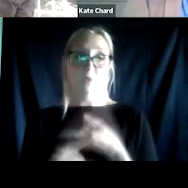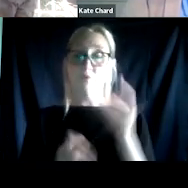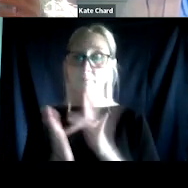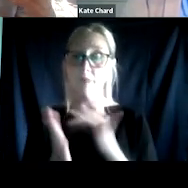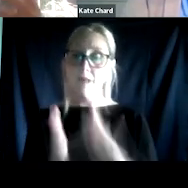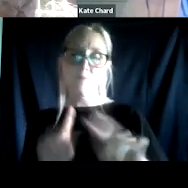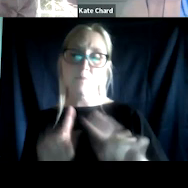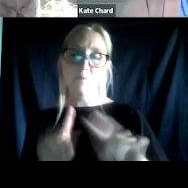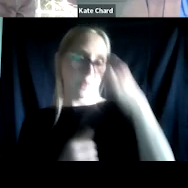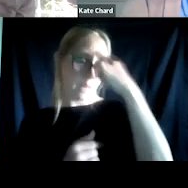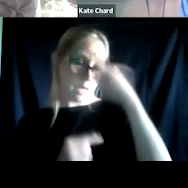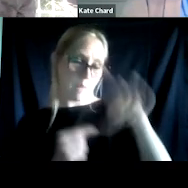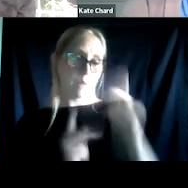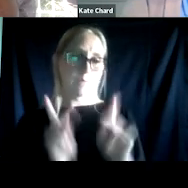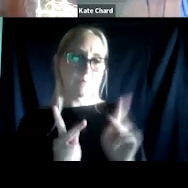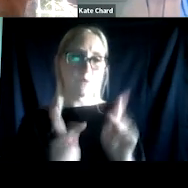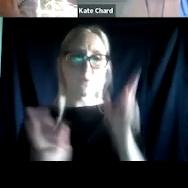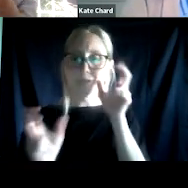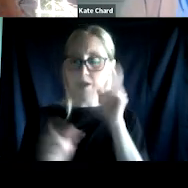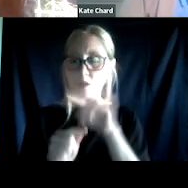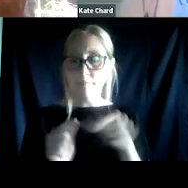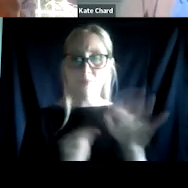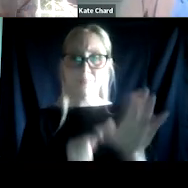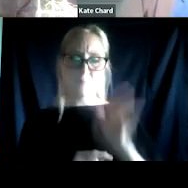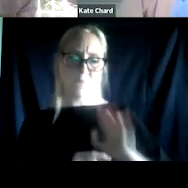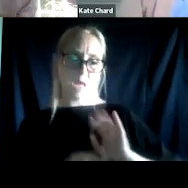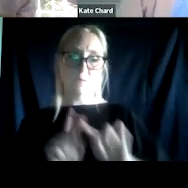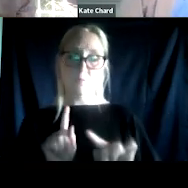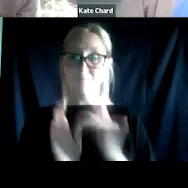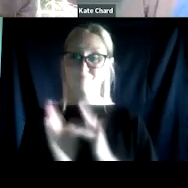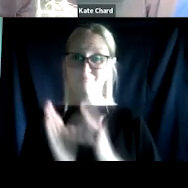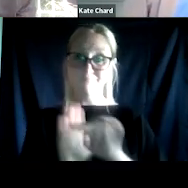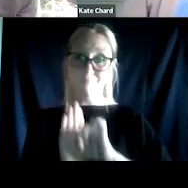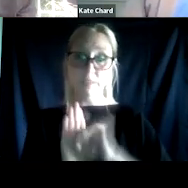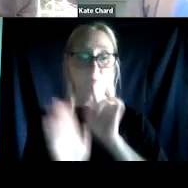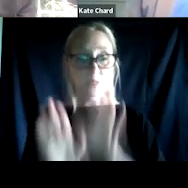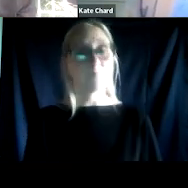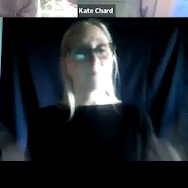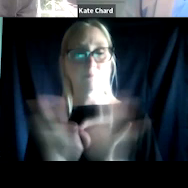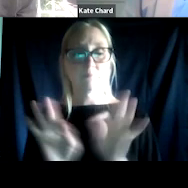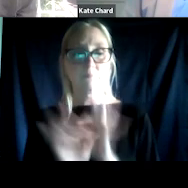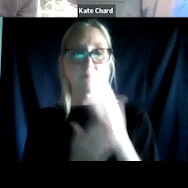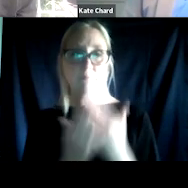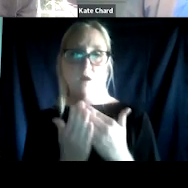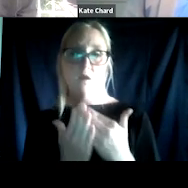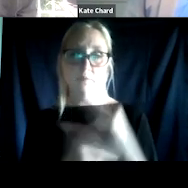when you hear certain aspects of their past. And so stigmatization is a core part of this experience for veterans who are going through the justice system.